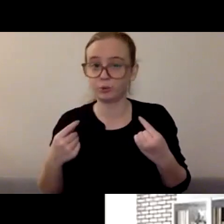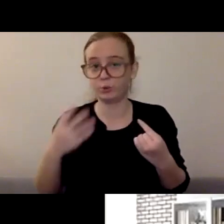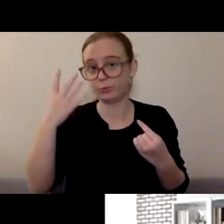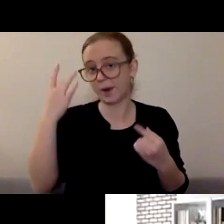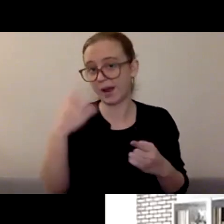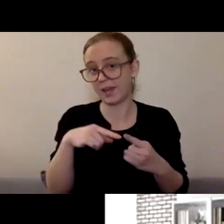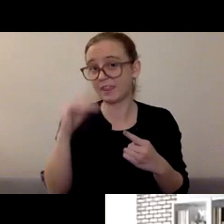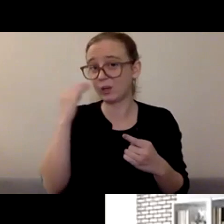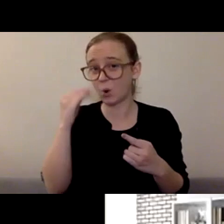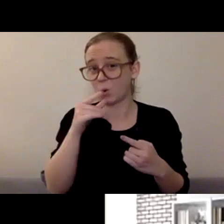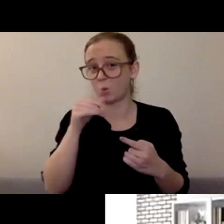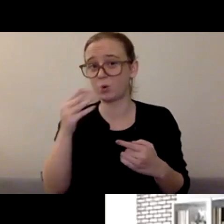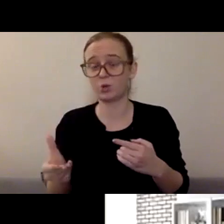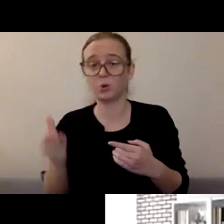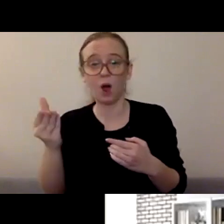and should have some connections in the community.